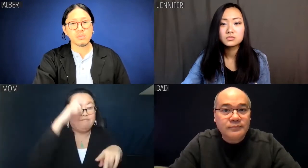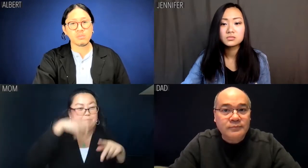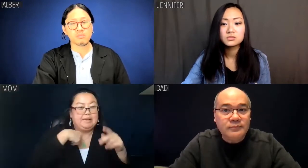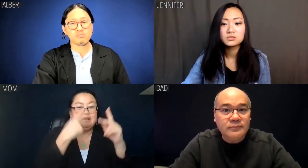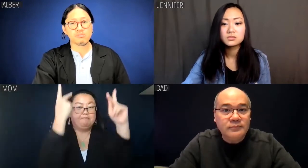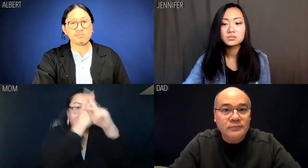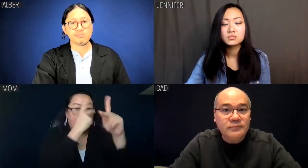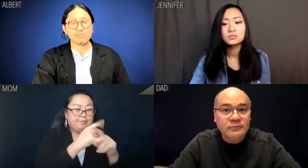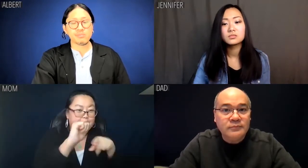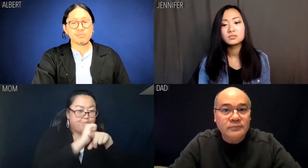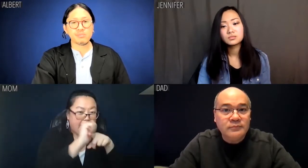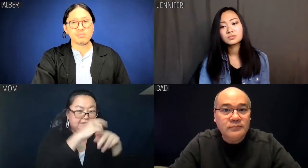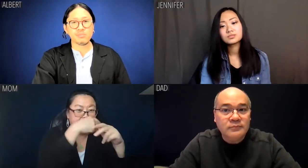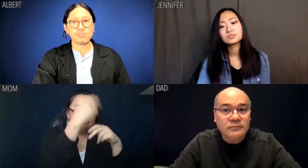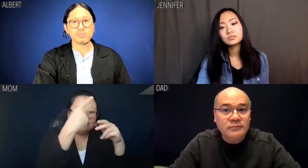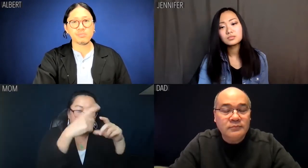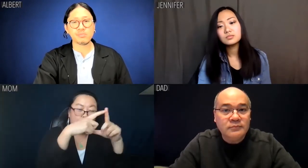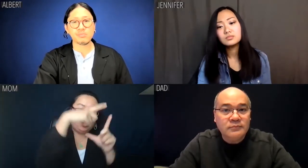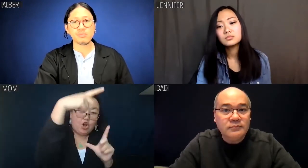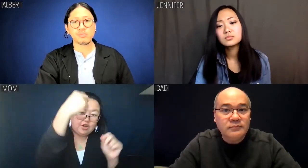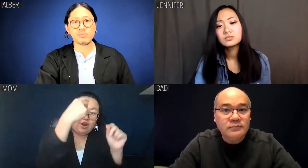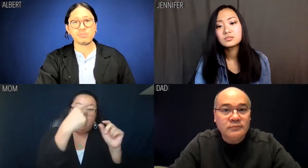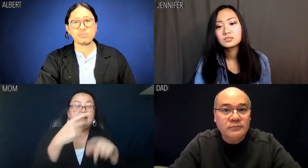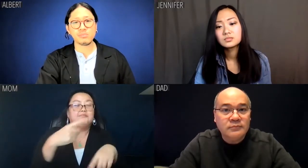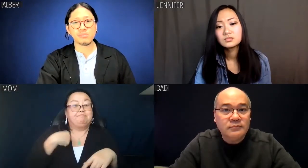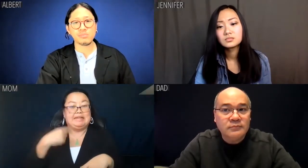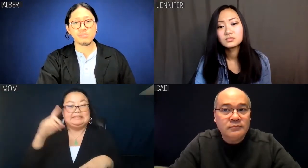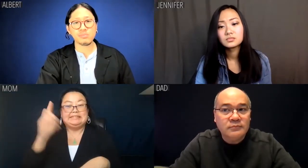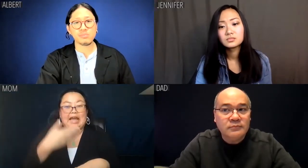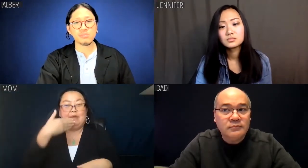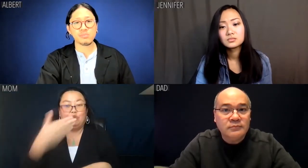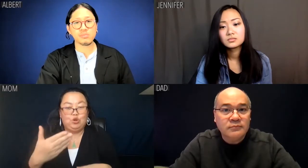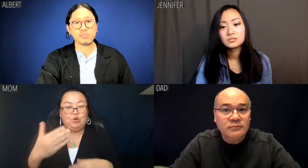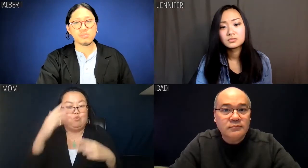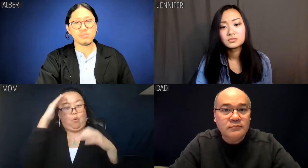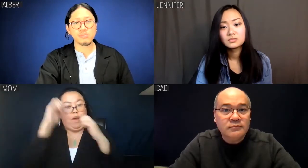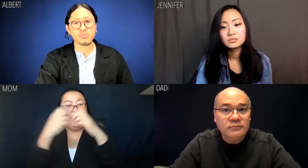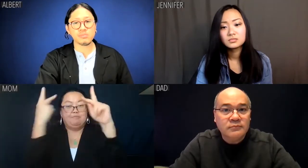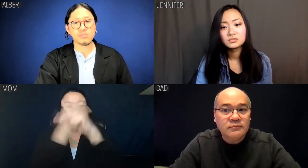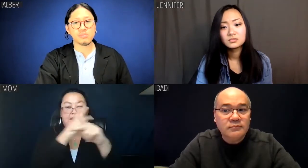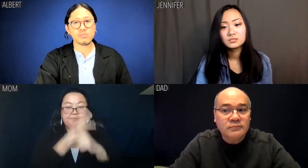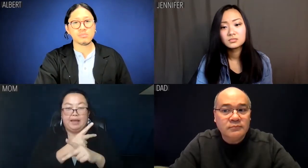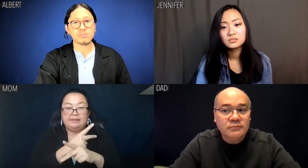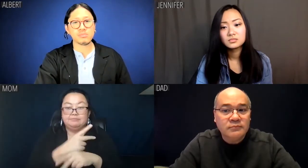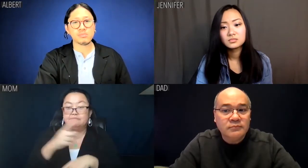You think it was fun for me drilling multiplication tables with you? I know damn well how to multiply.